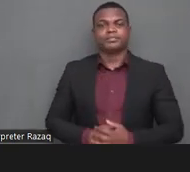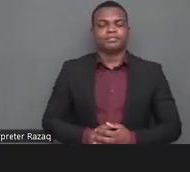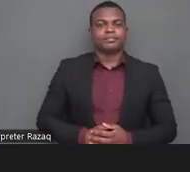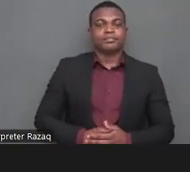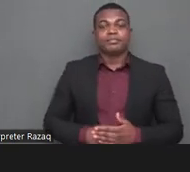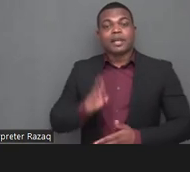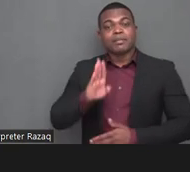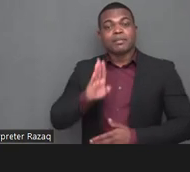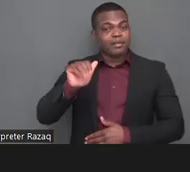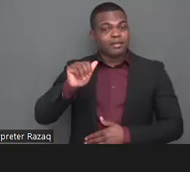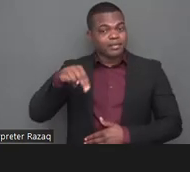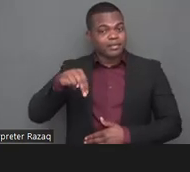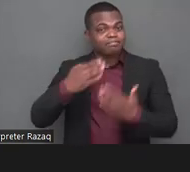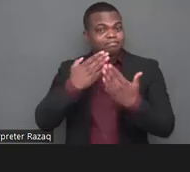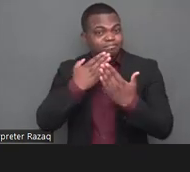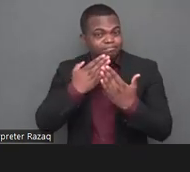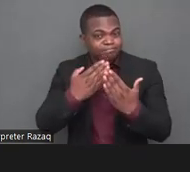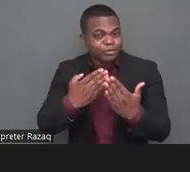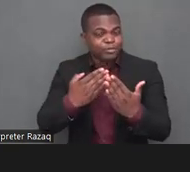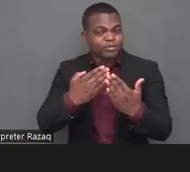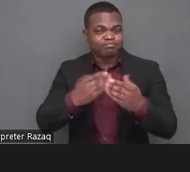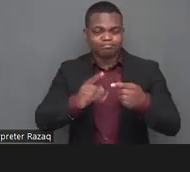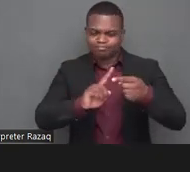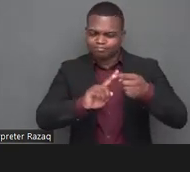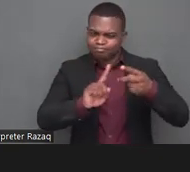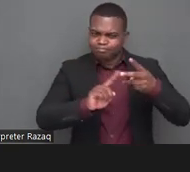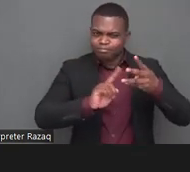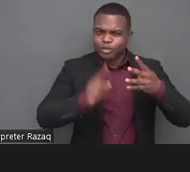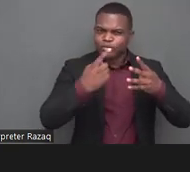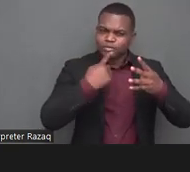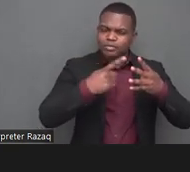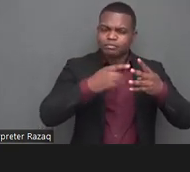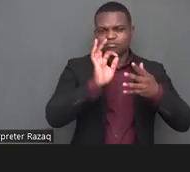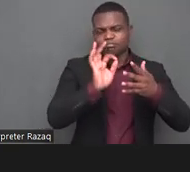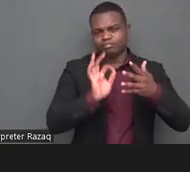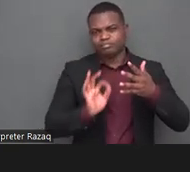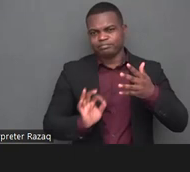it's incredibly powerful that you point out that the barriers to inclusion in digital classrooms